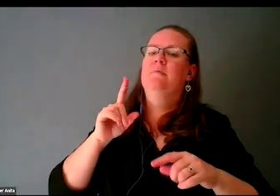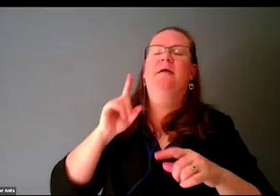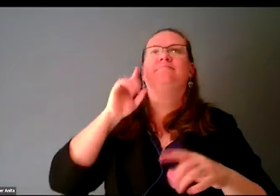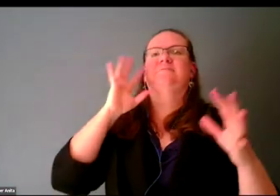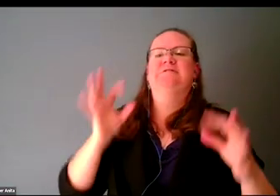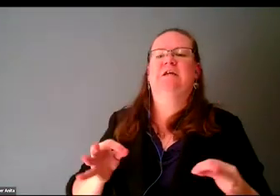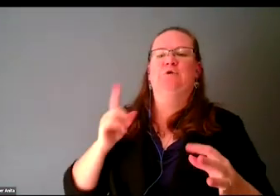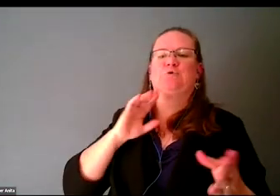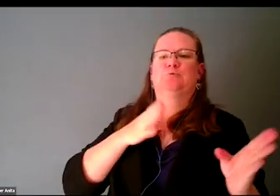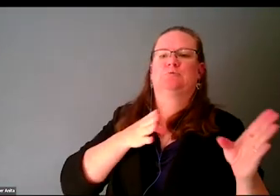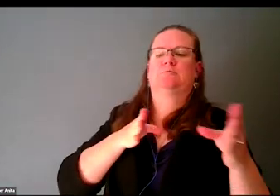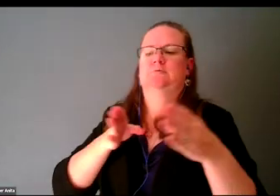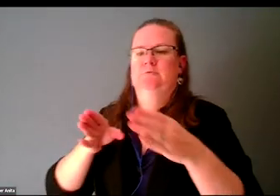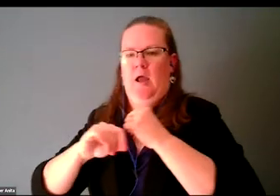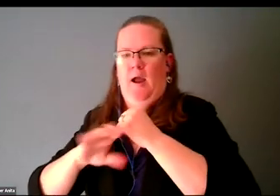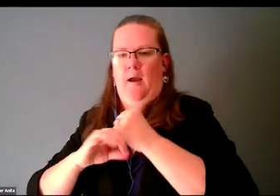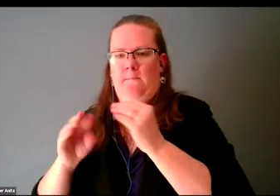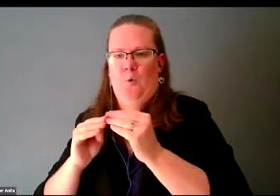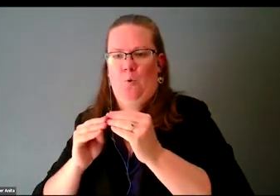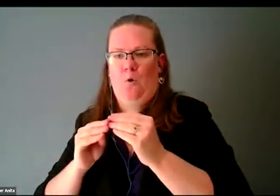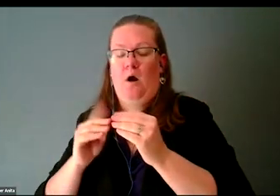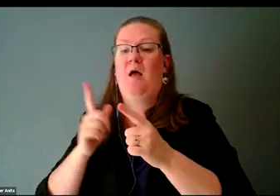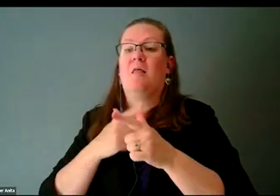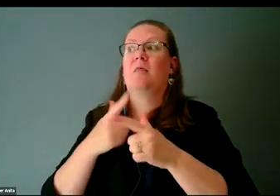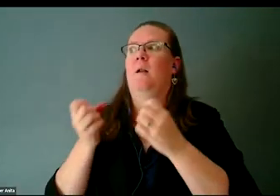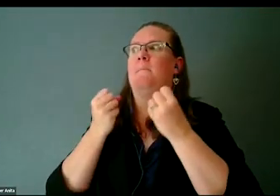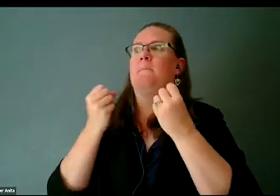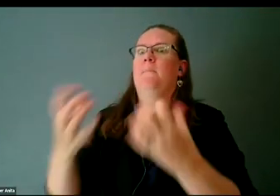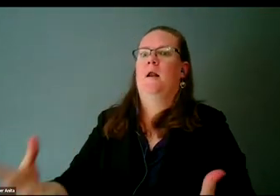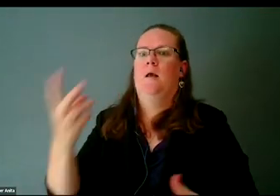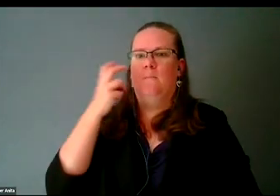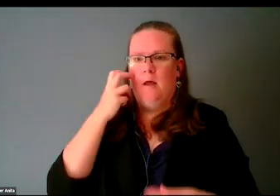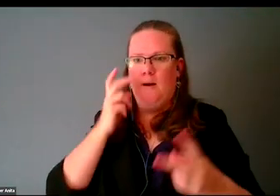was they dug in and they found that a bunch of blind folks